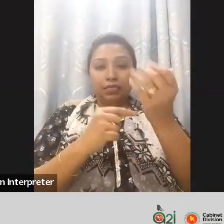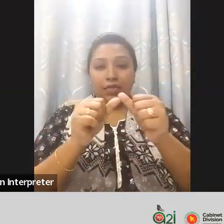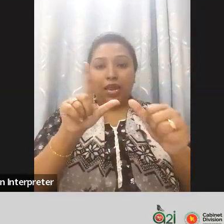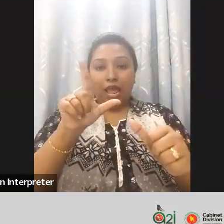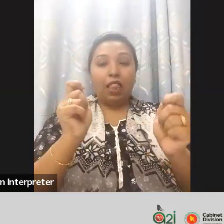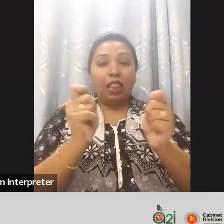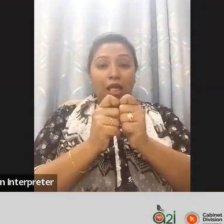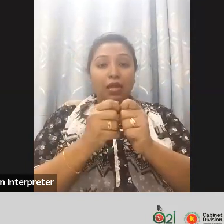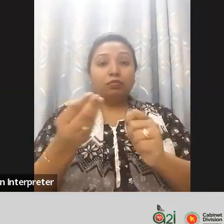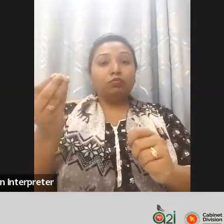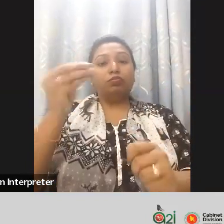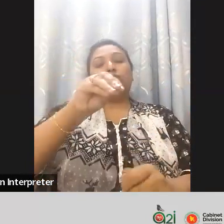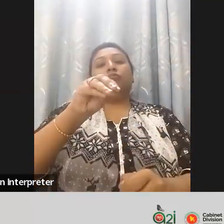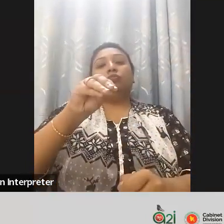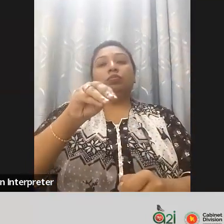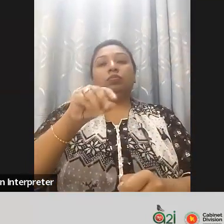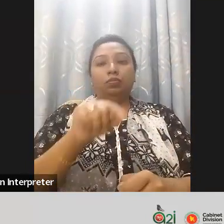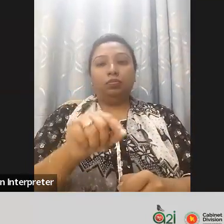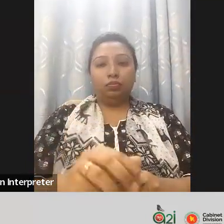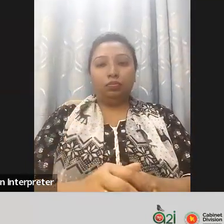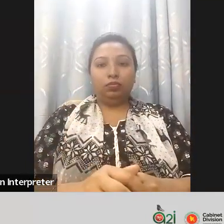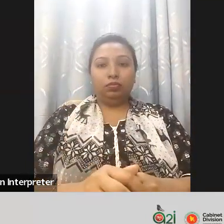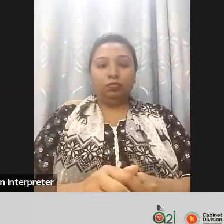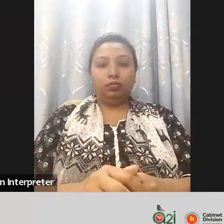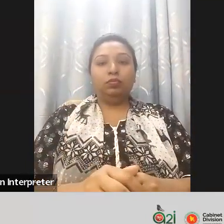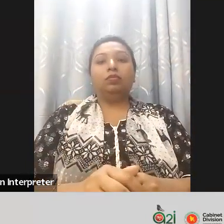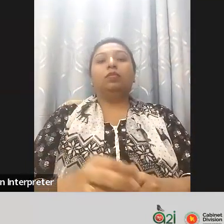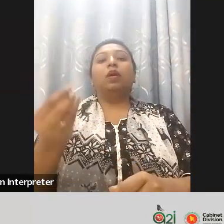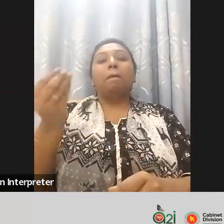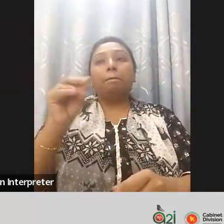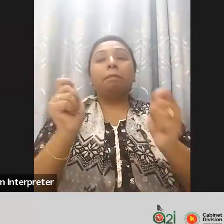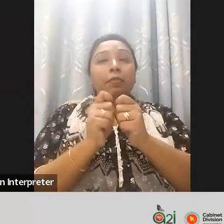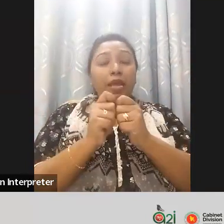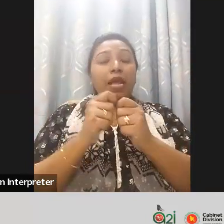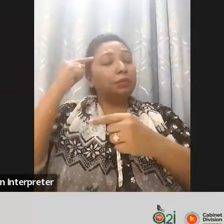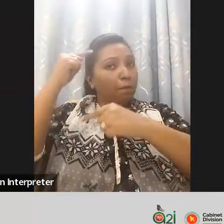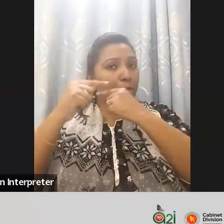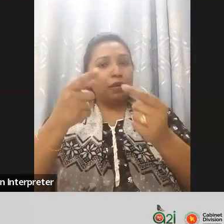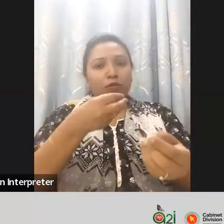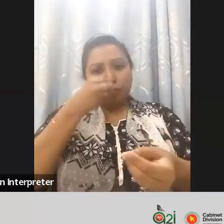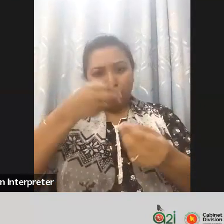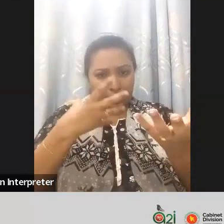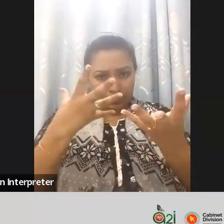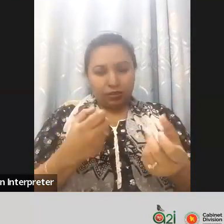If you can allow sure please thank you the first there is no standard procedure for international